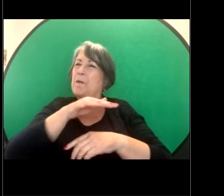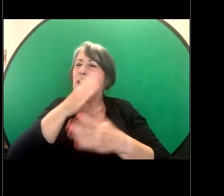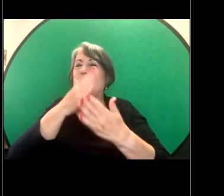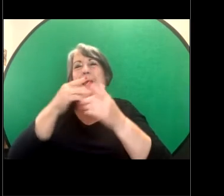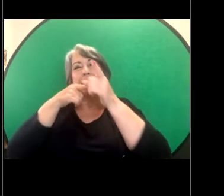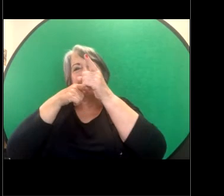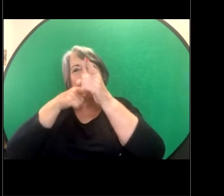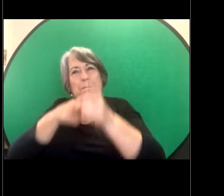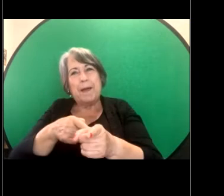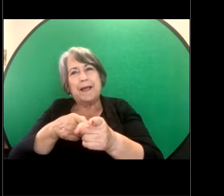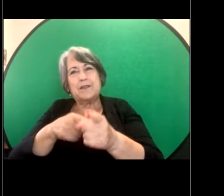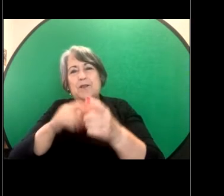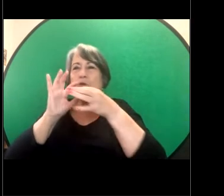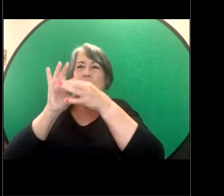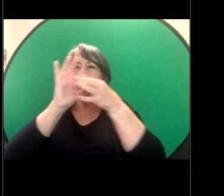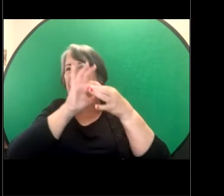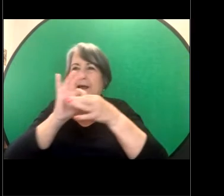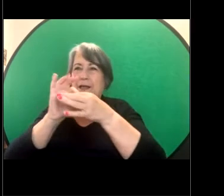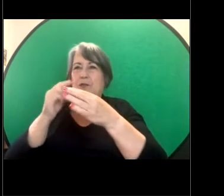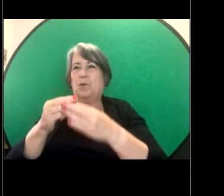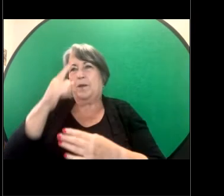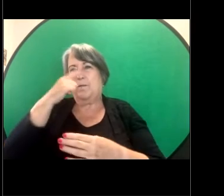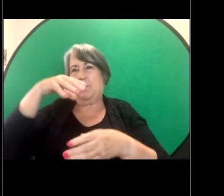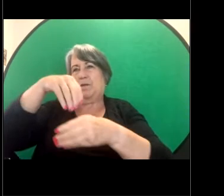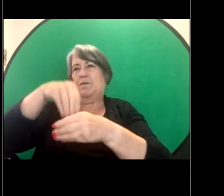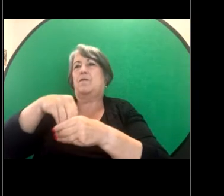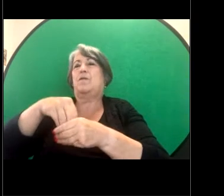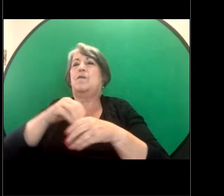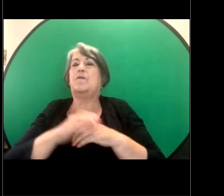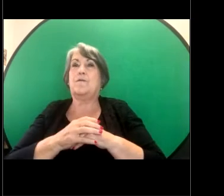relationship between the people a lot. KATHERINE: Thank you for that, Gillian. It